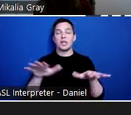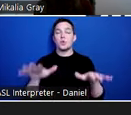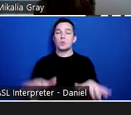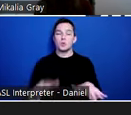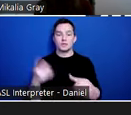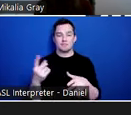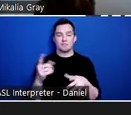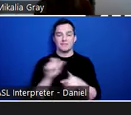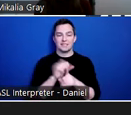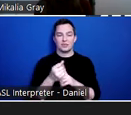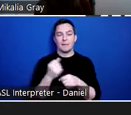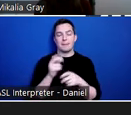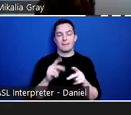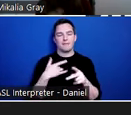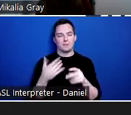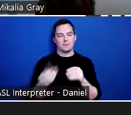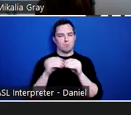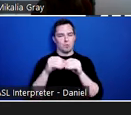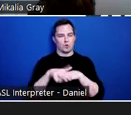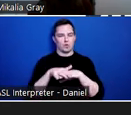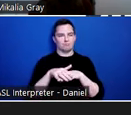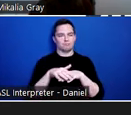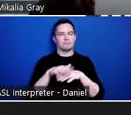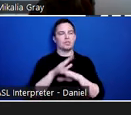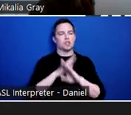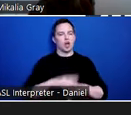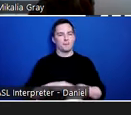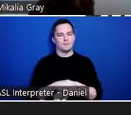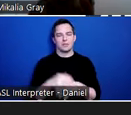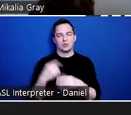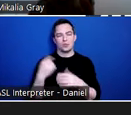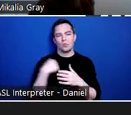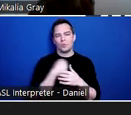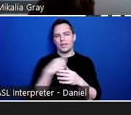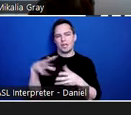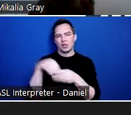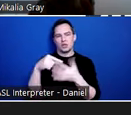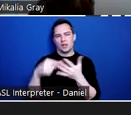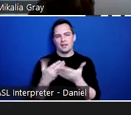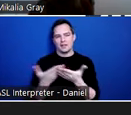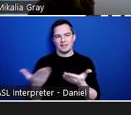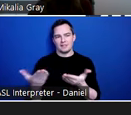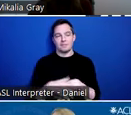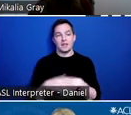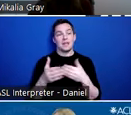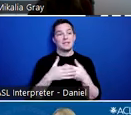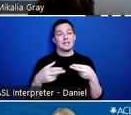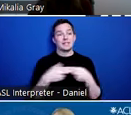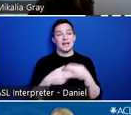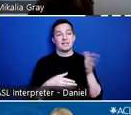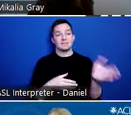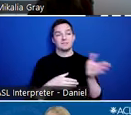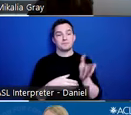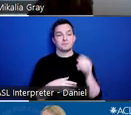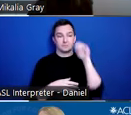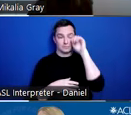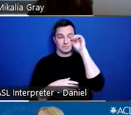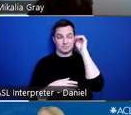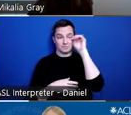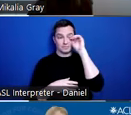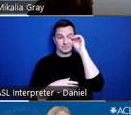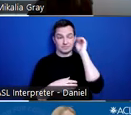make individuals feel calm. So we took in a lot of those elements. Next slide here.